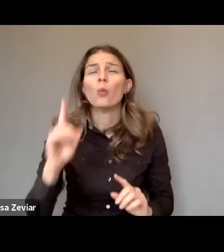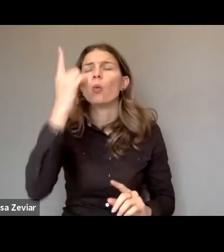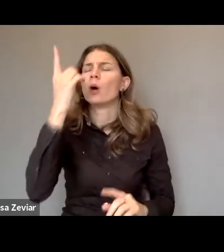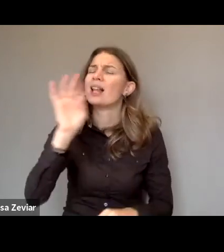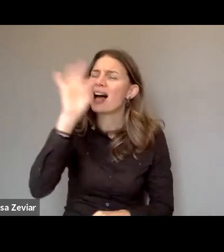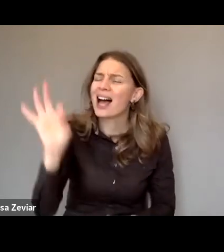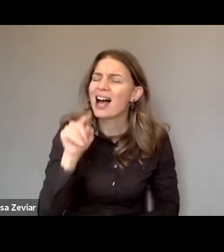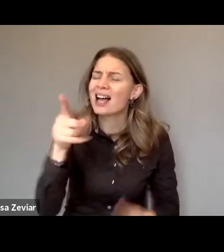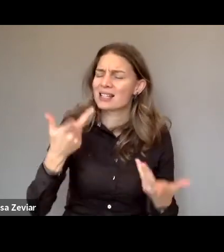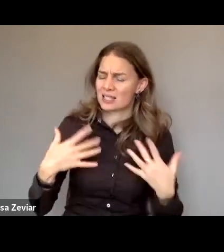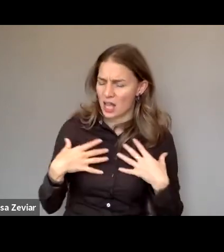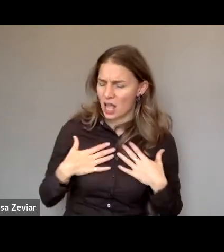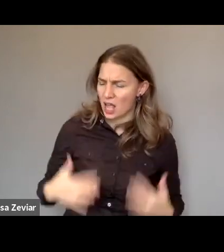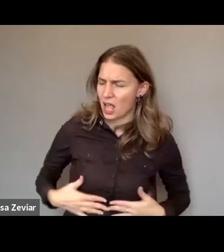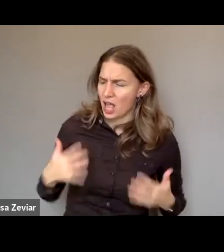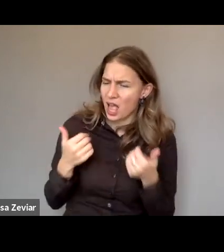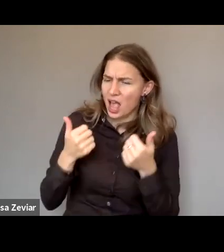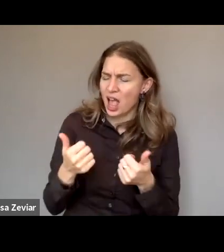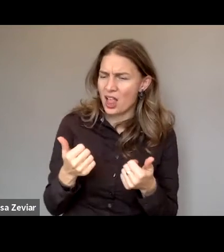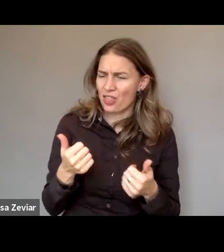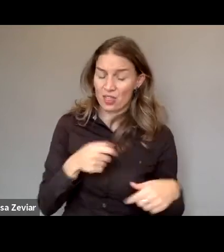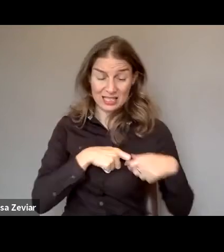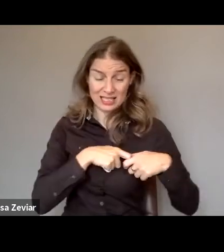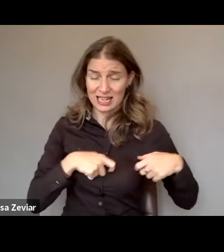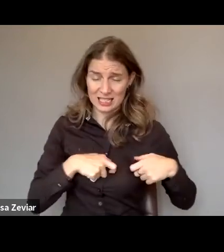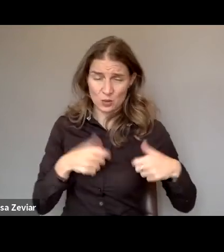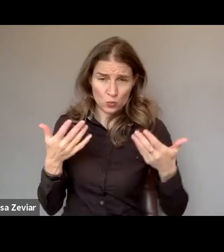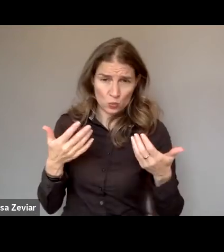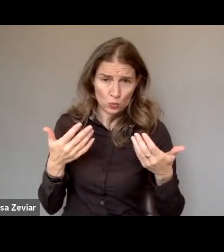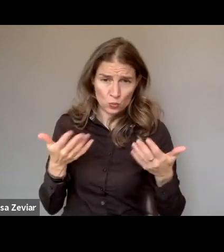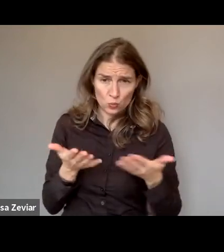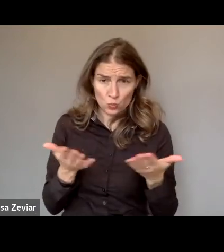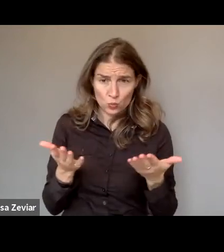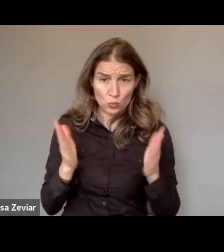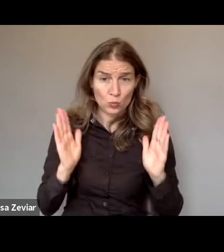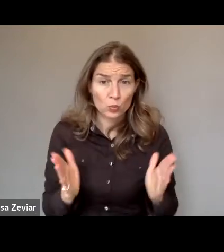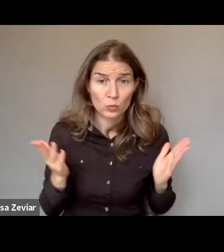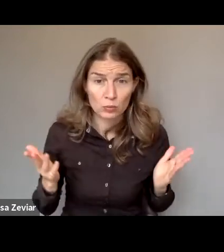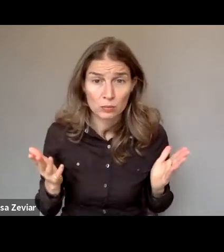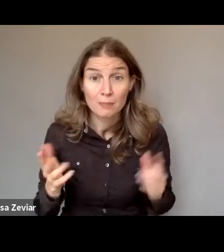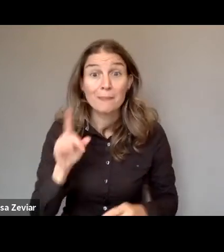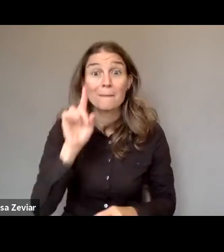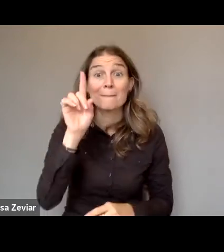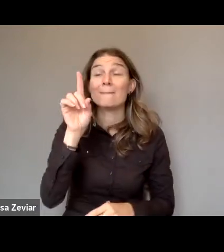And they didn't go into institutions, which is the place where there are a lot of violence.